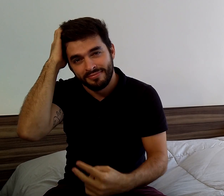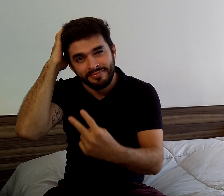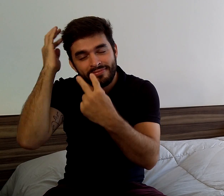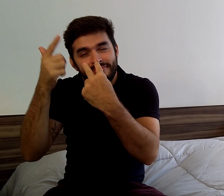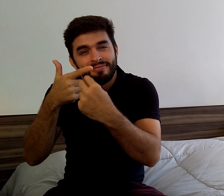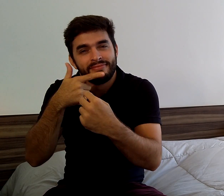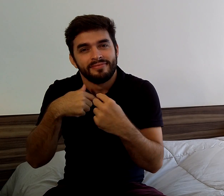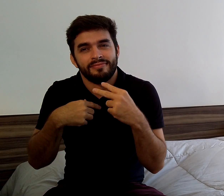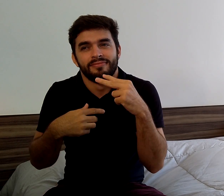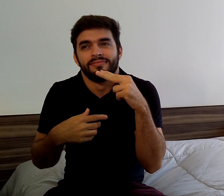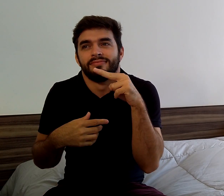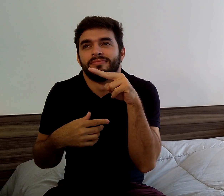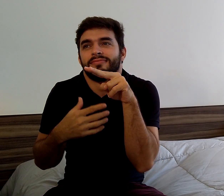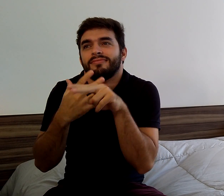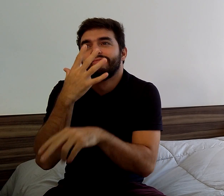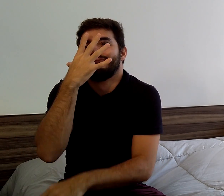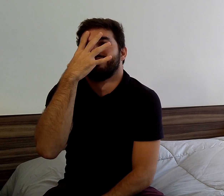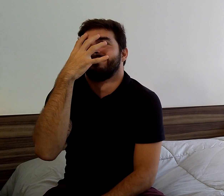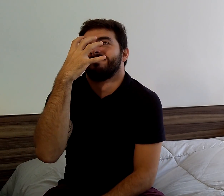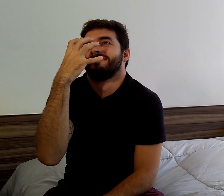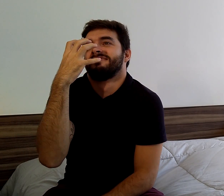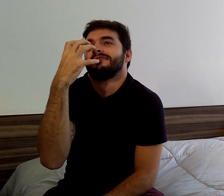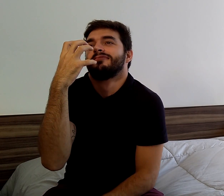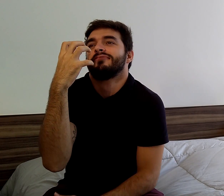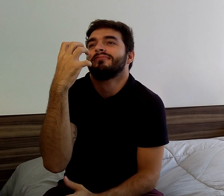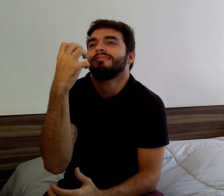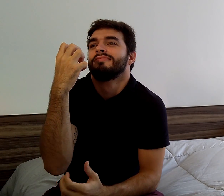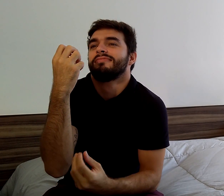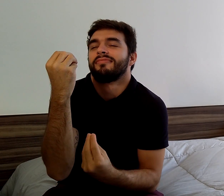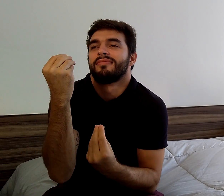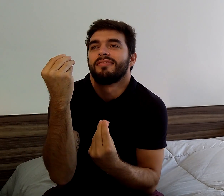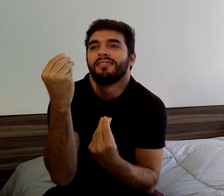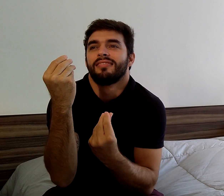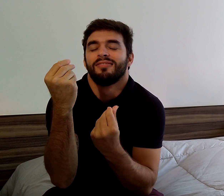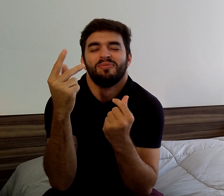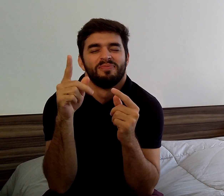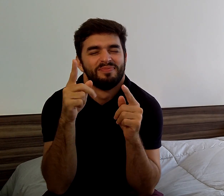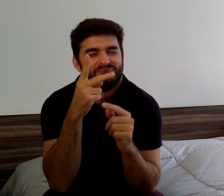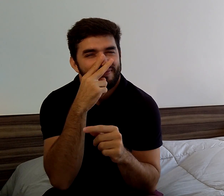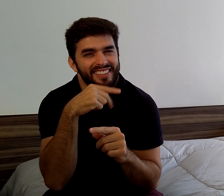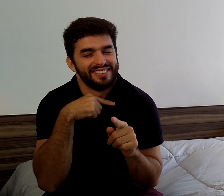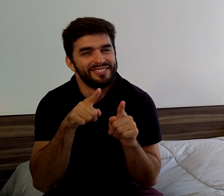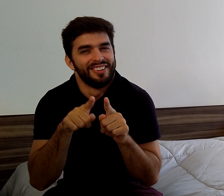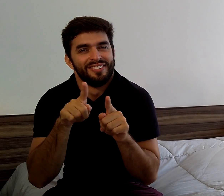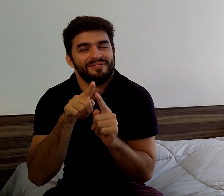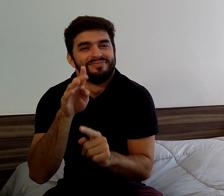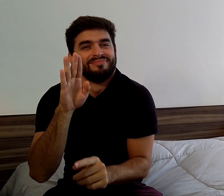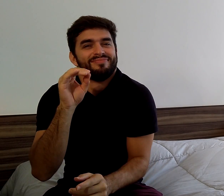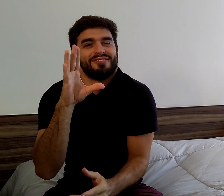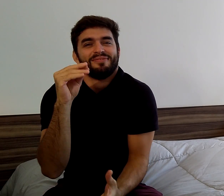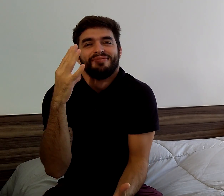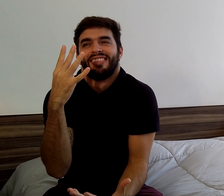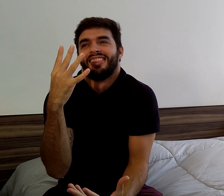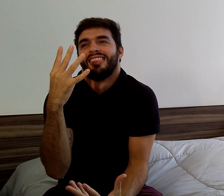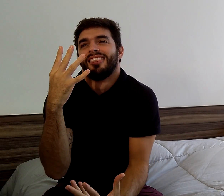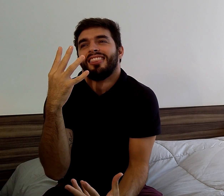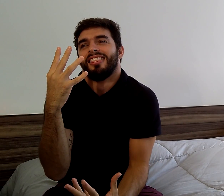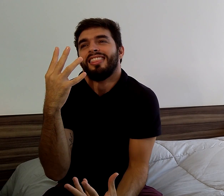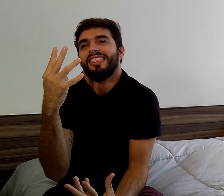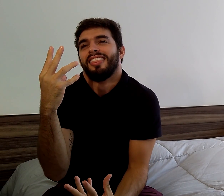I couldn't turn my eyes away, I was hypnotized. I was probably looking silly,